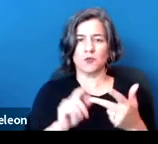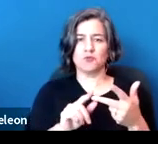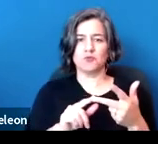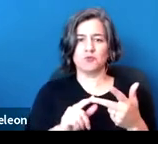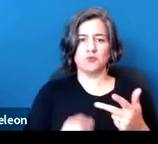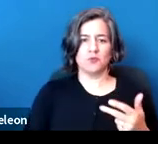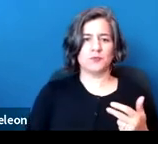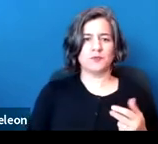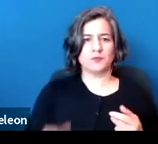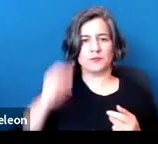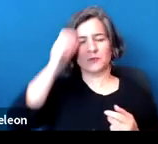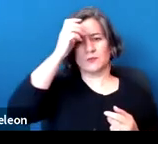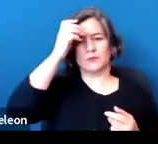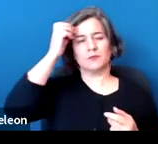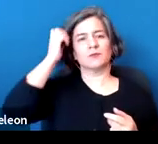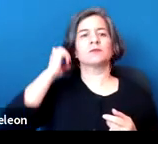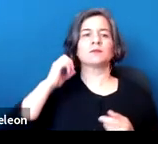So reasonable accommodation defined.